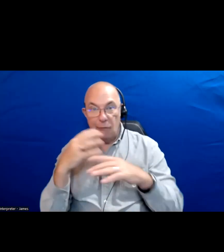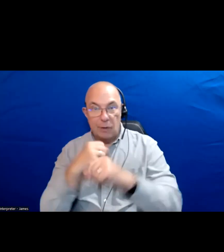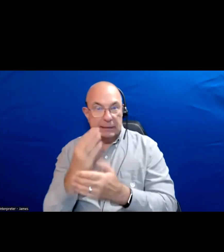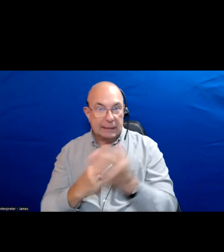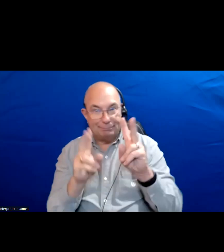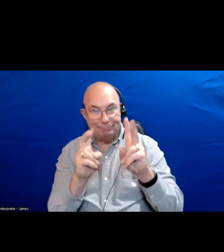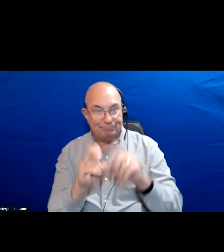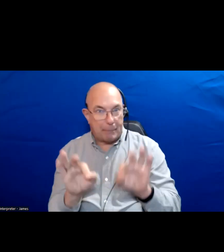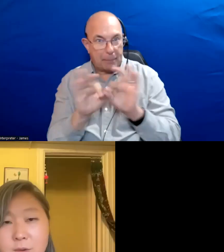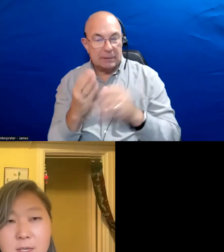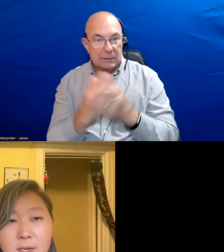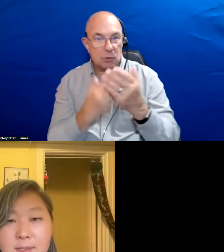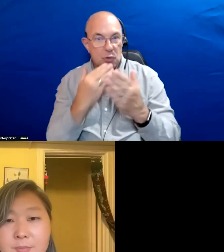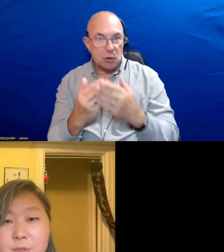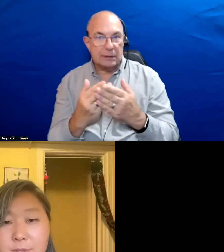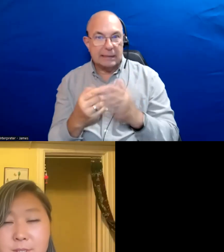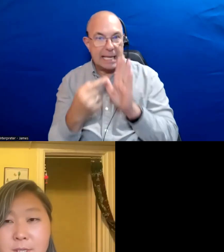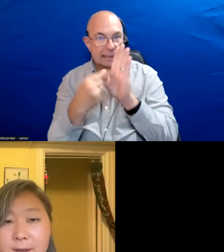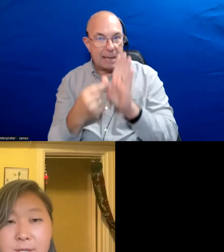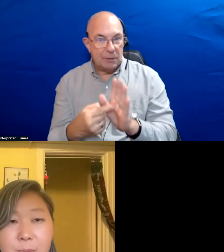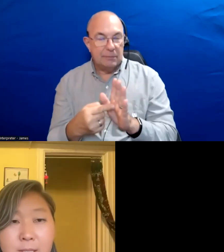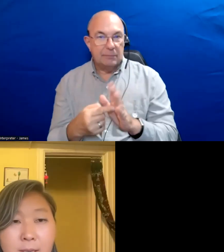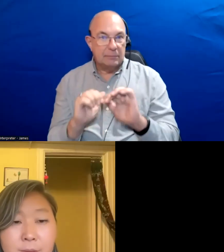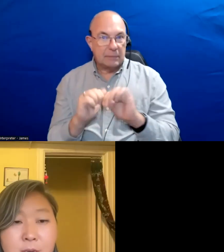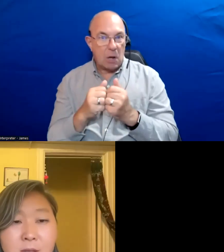also some great concrete examples of how that is playing out.